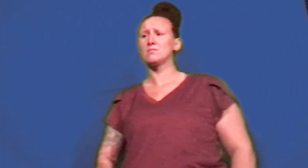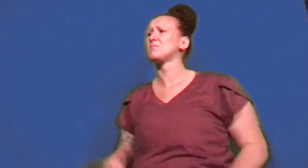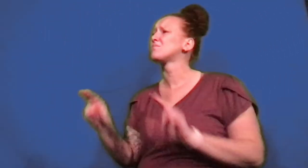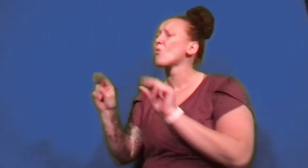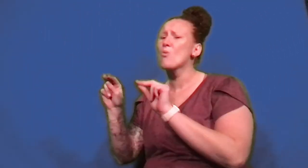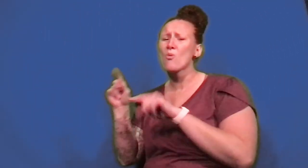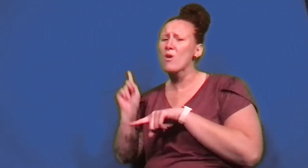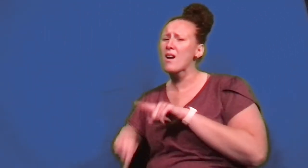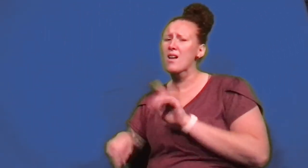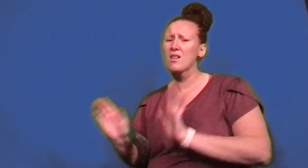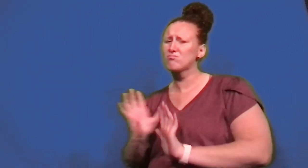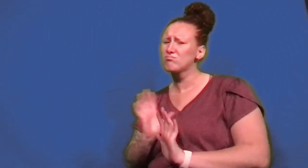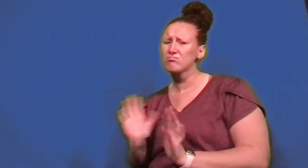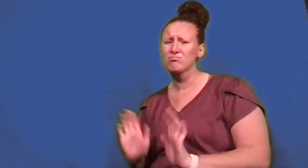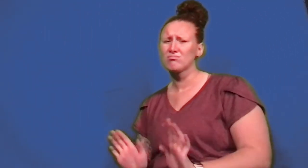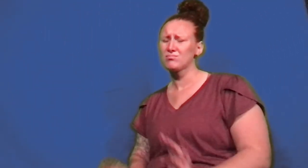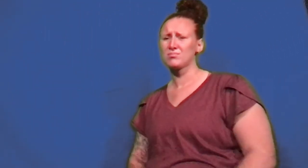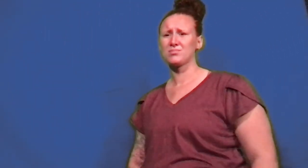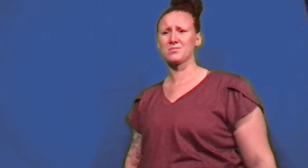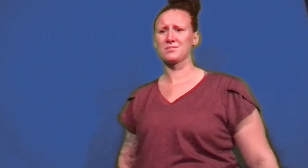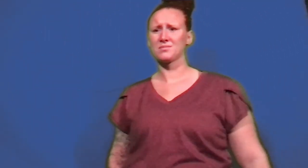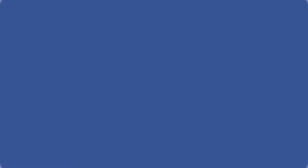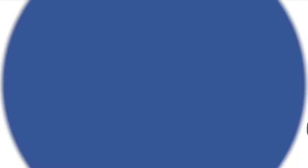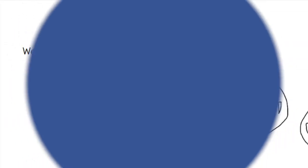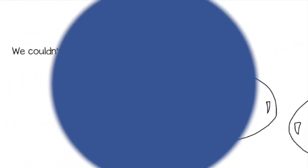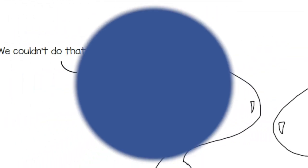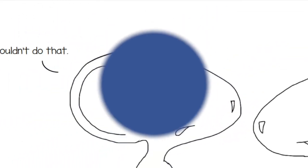We couldn't do that.